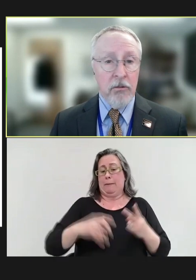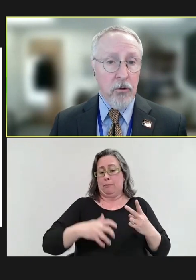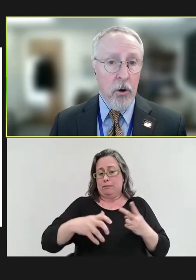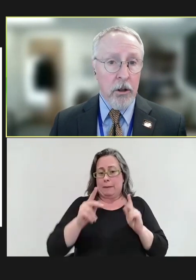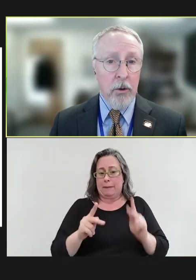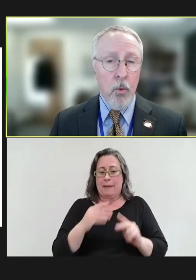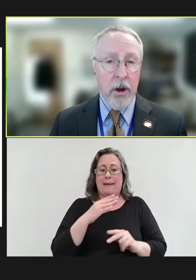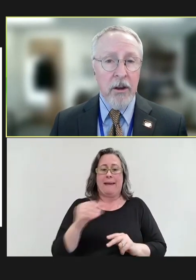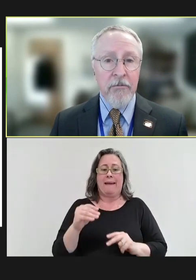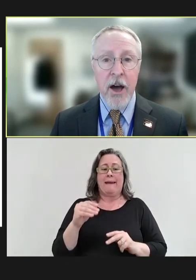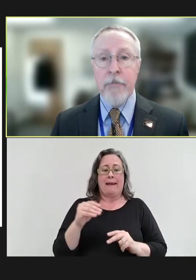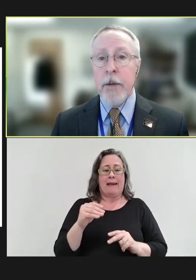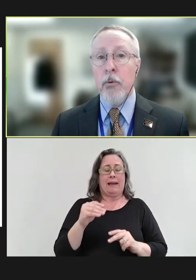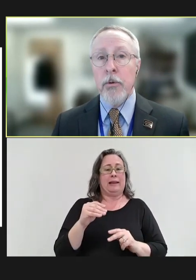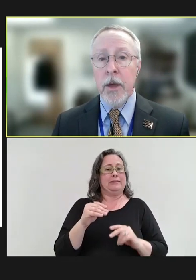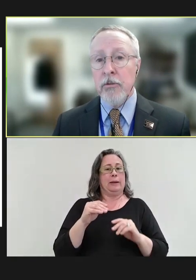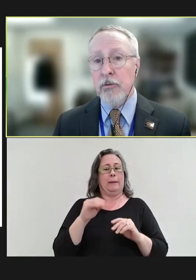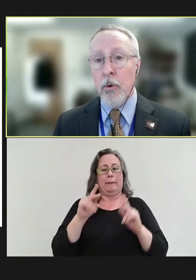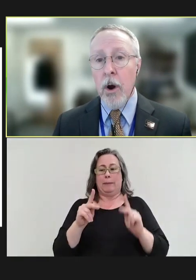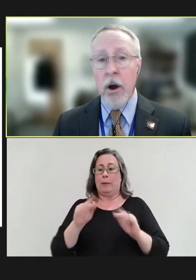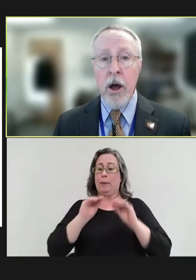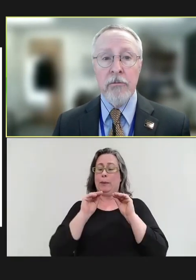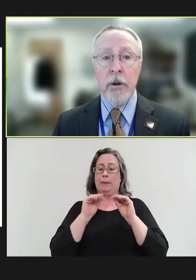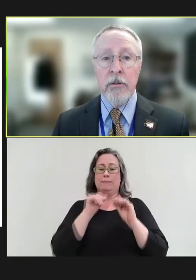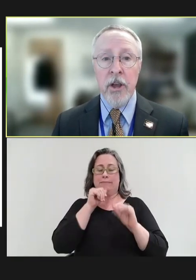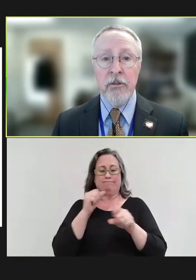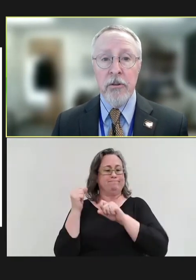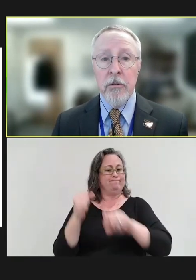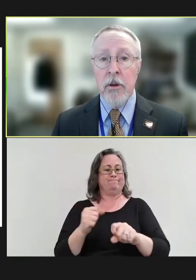Historically, 1 in 5 people with measles require hospitalization,